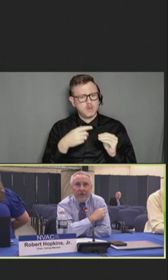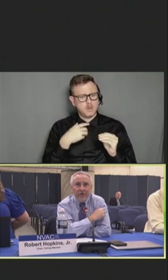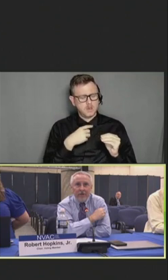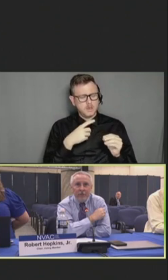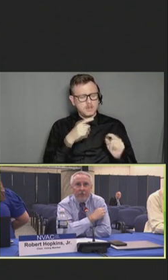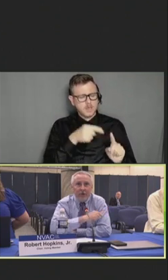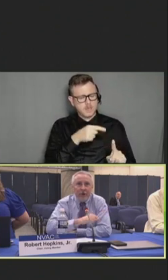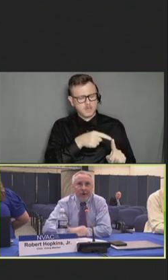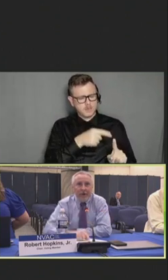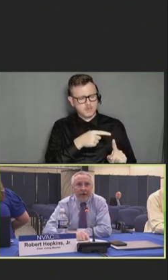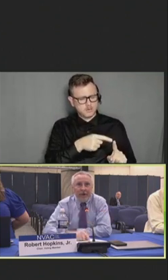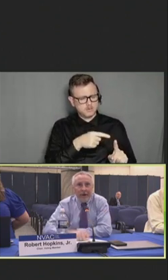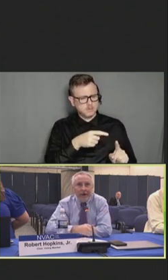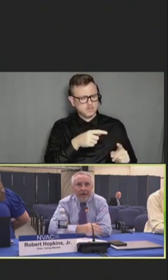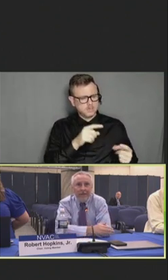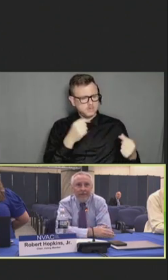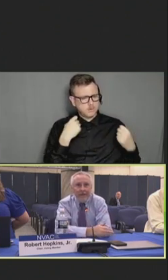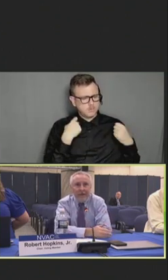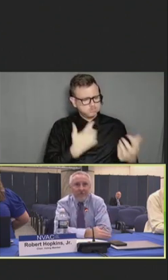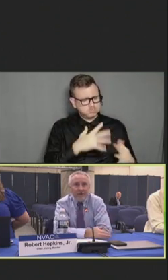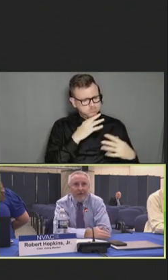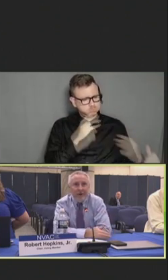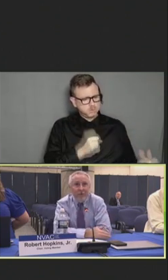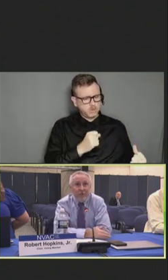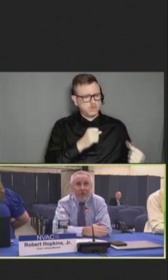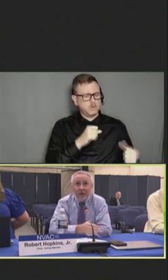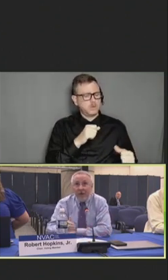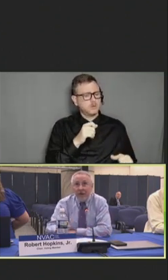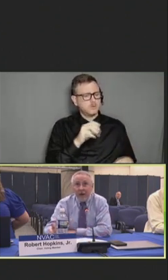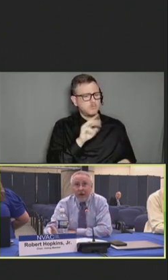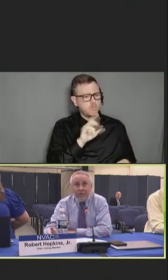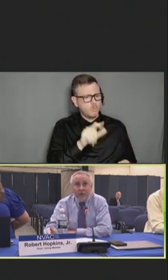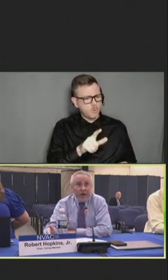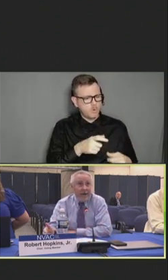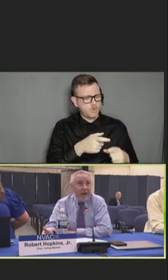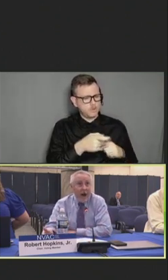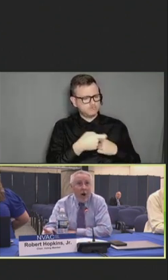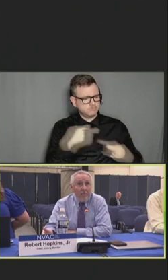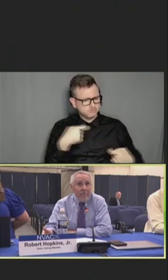than those that are coming out of training in the last 10 years and coming out of training now.